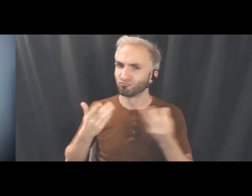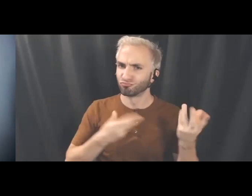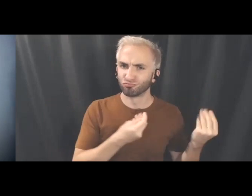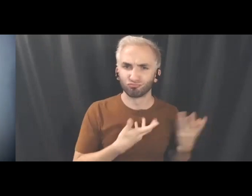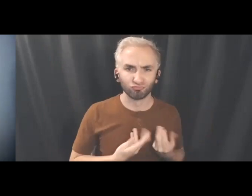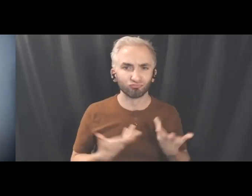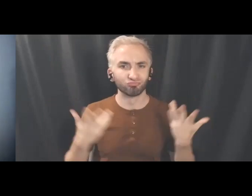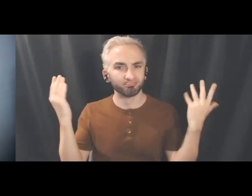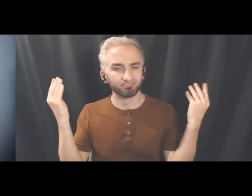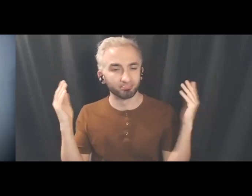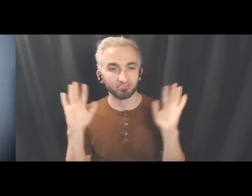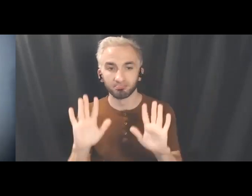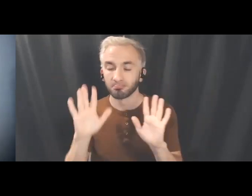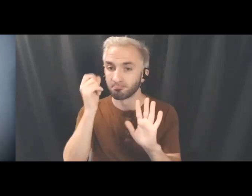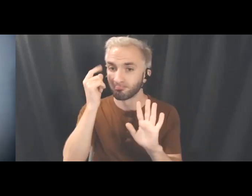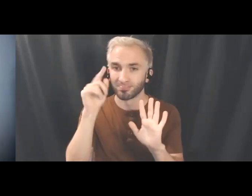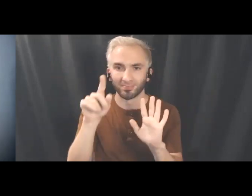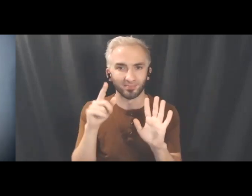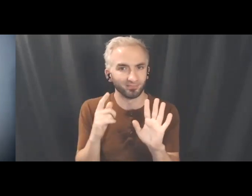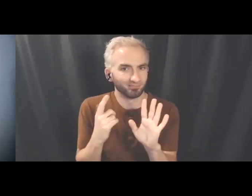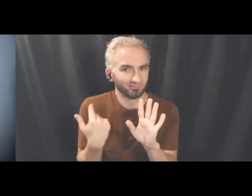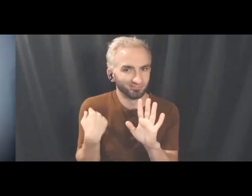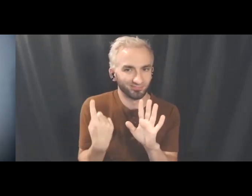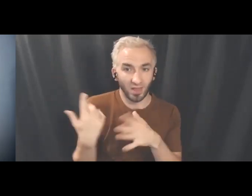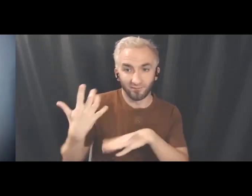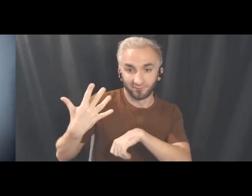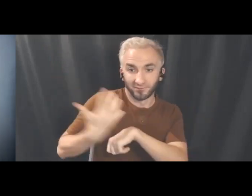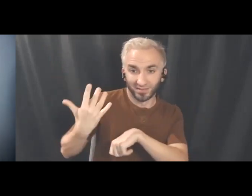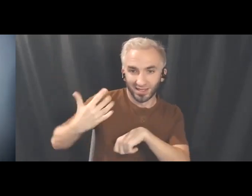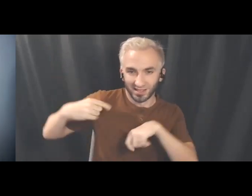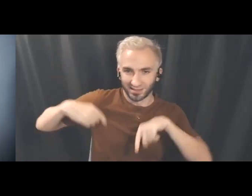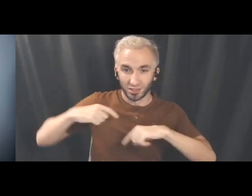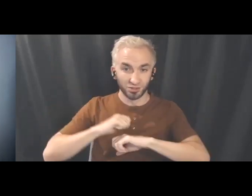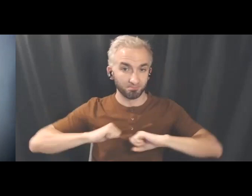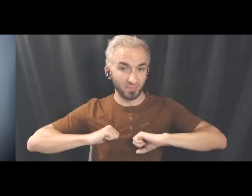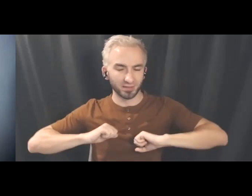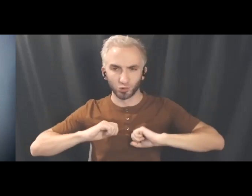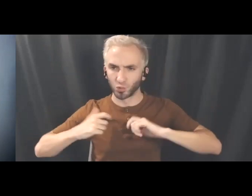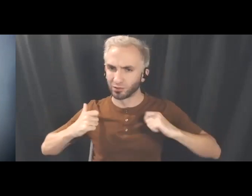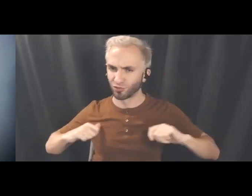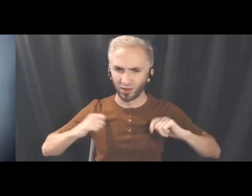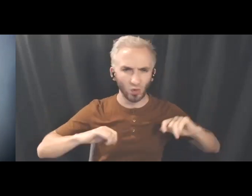We only spent about five days in the in the space to kind of experiment with this idea